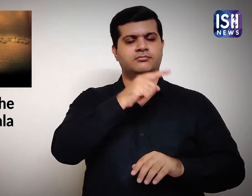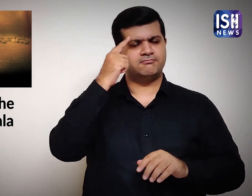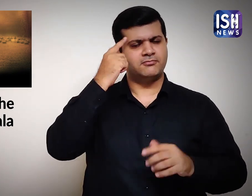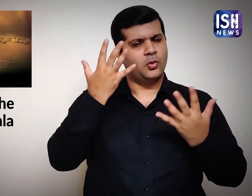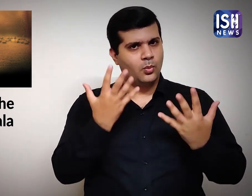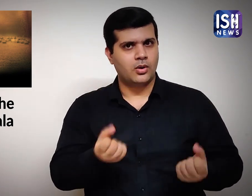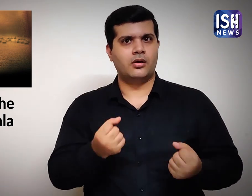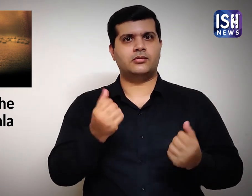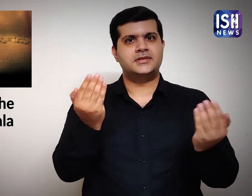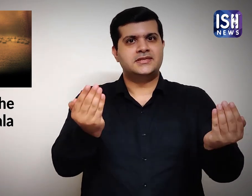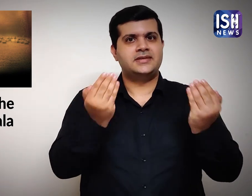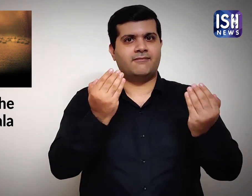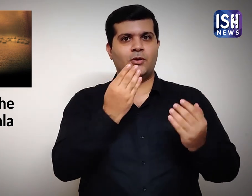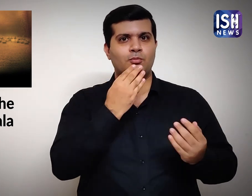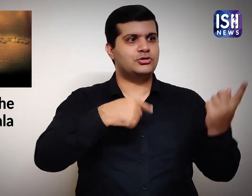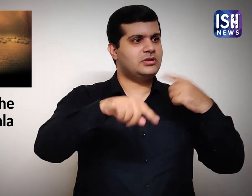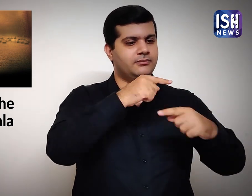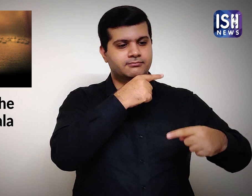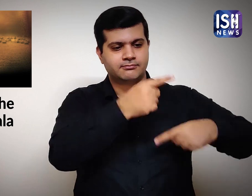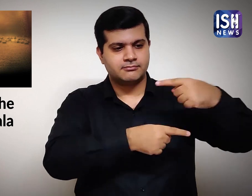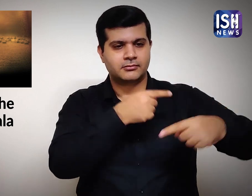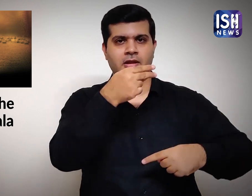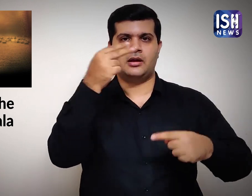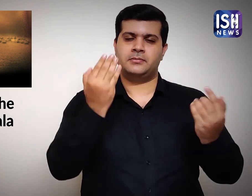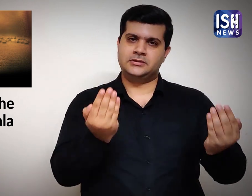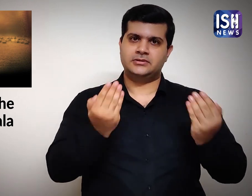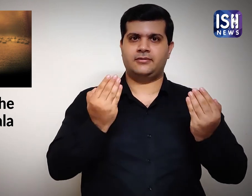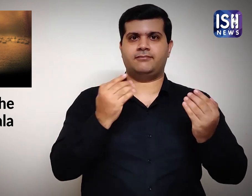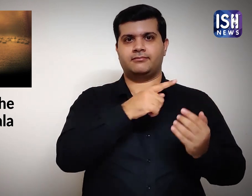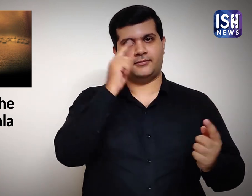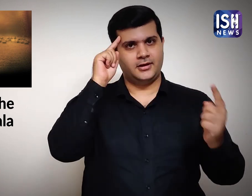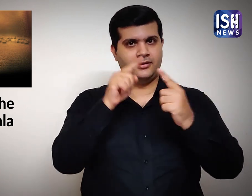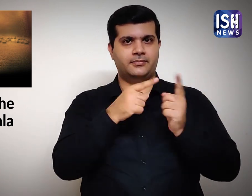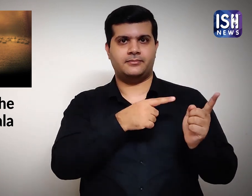He refused in order to save the doctrine of Islam.